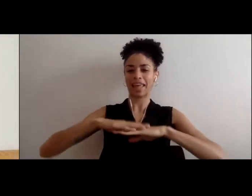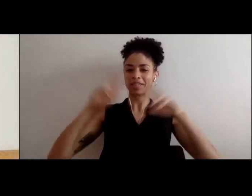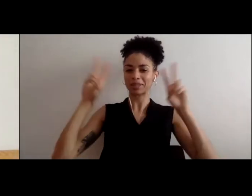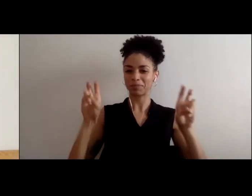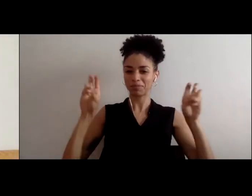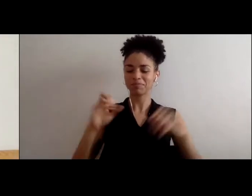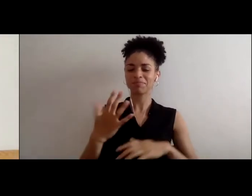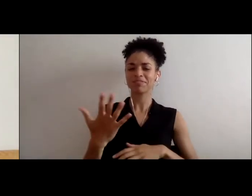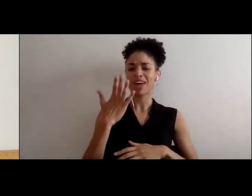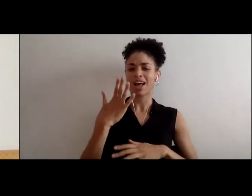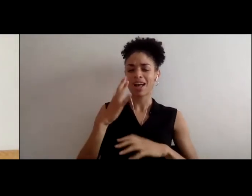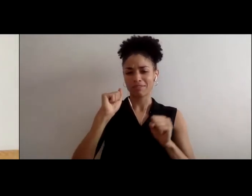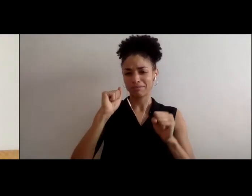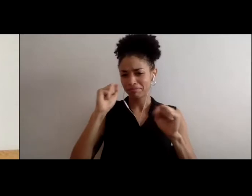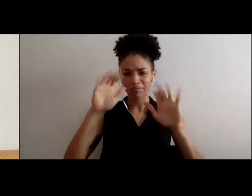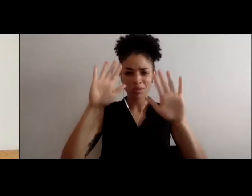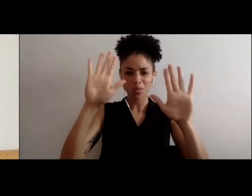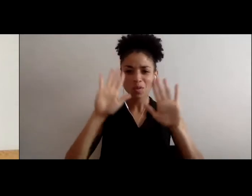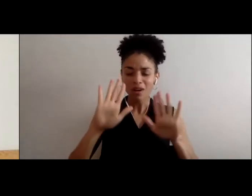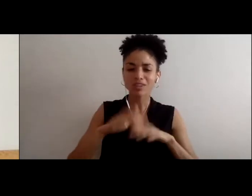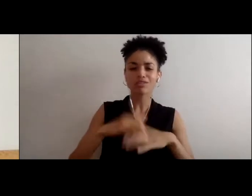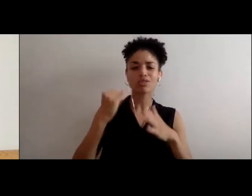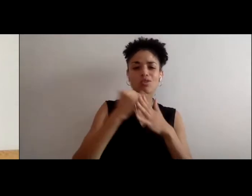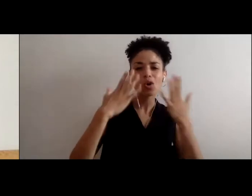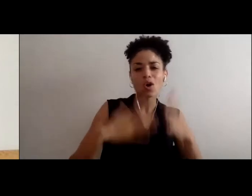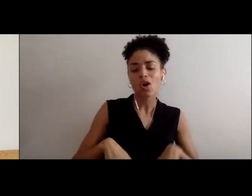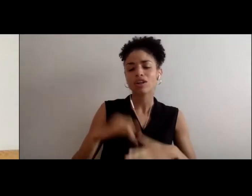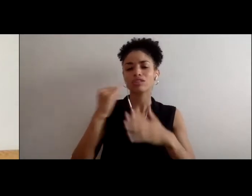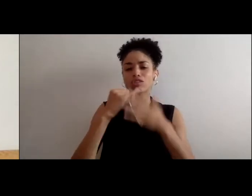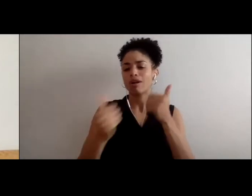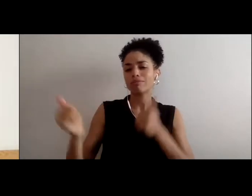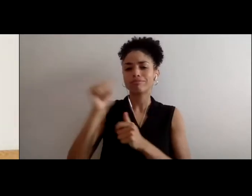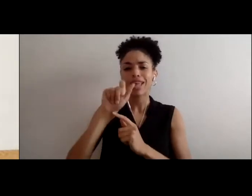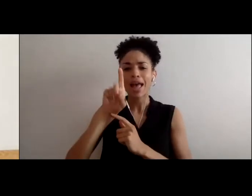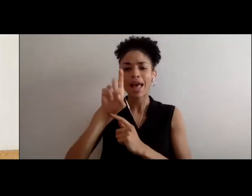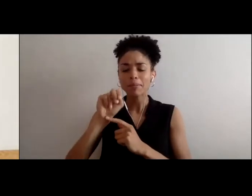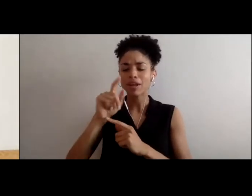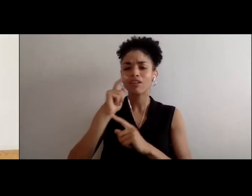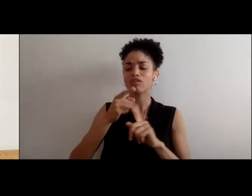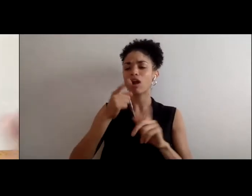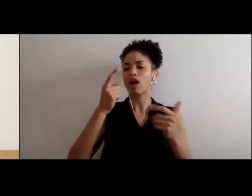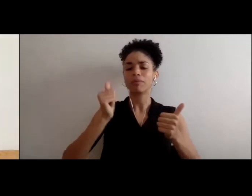artists and arts administrators from across the theatre, museum arts and